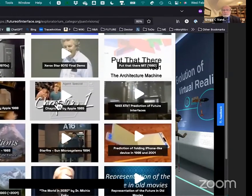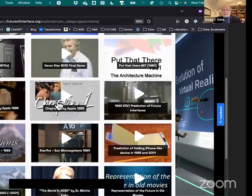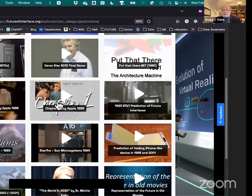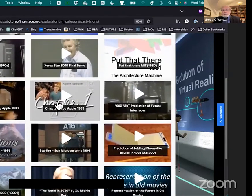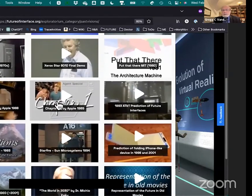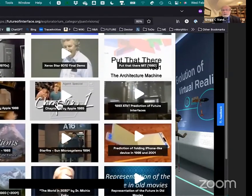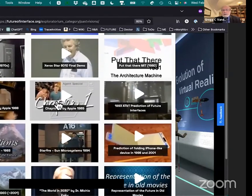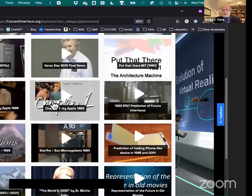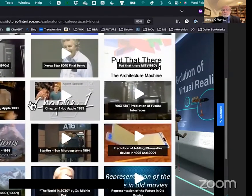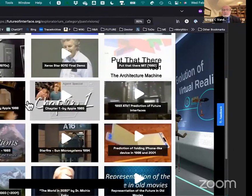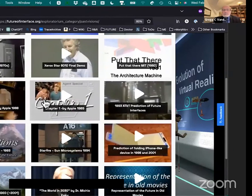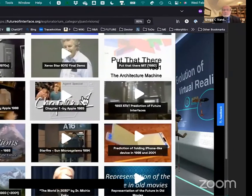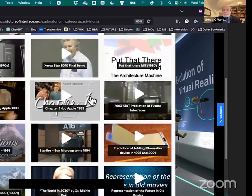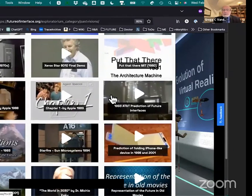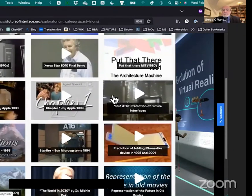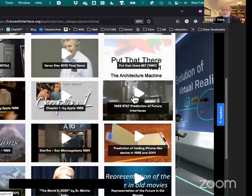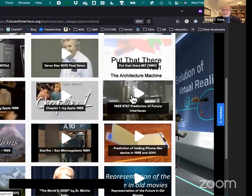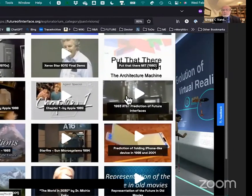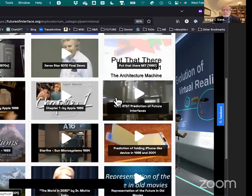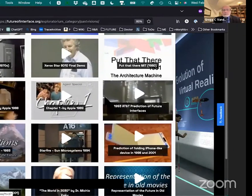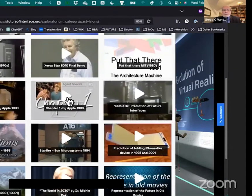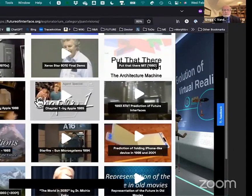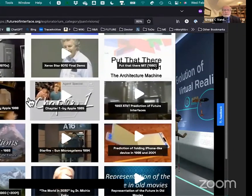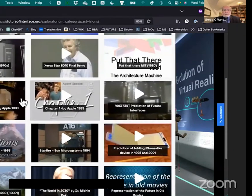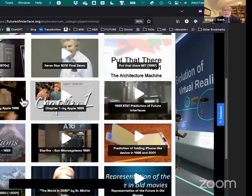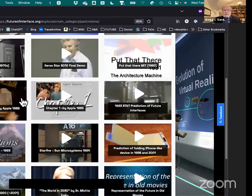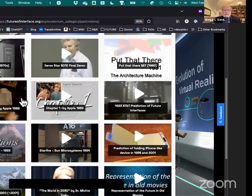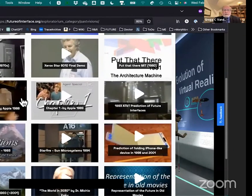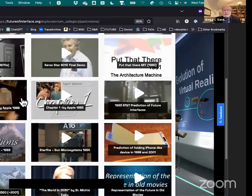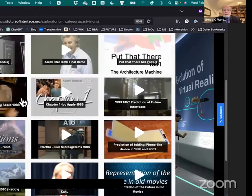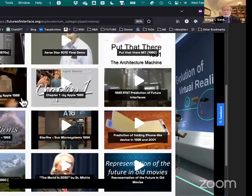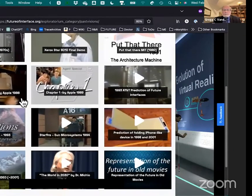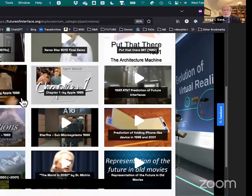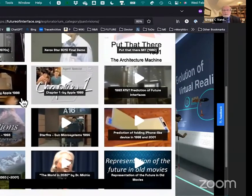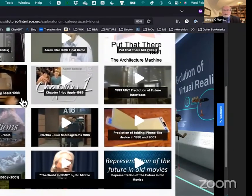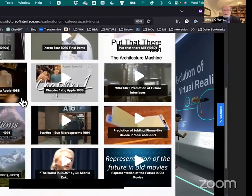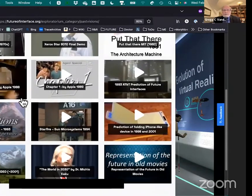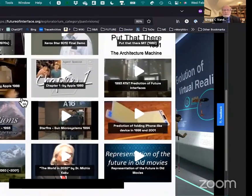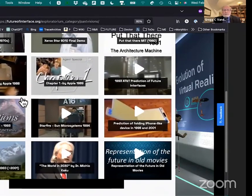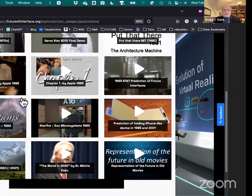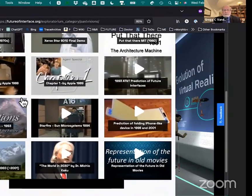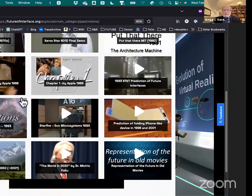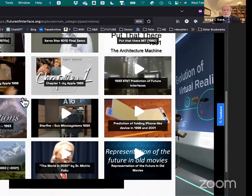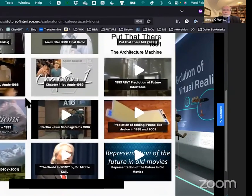This is 1989. Some of these are amazingly prescient and but they are also interesting to see what